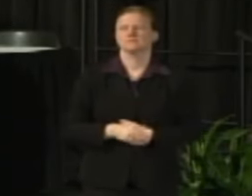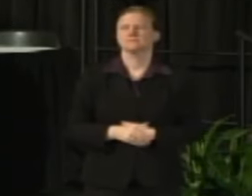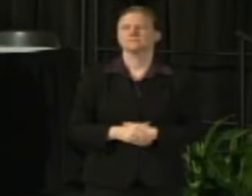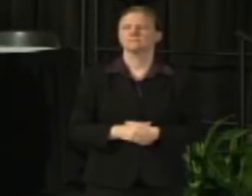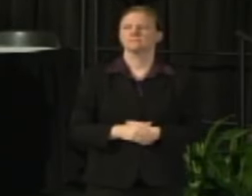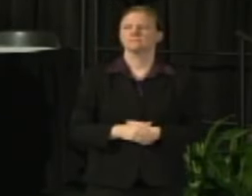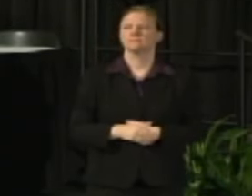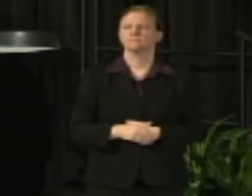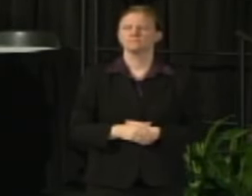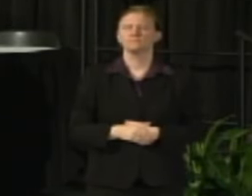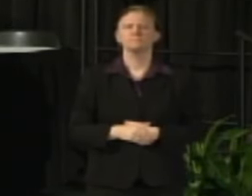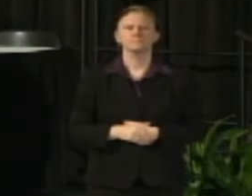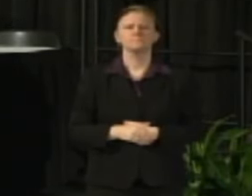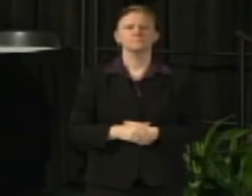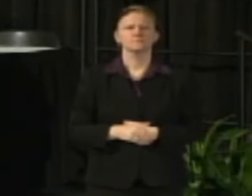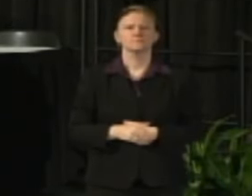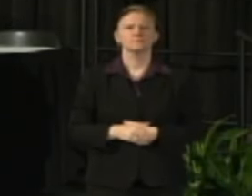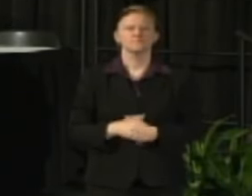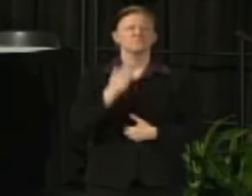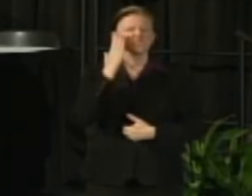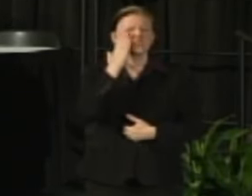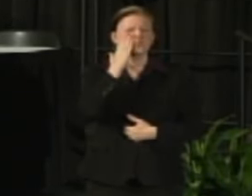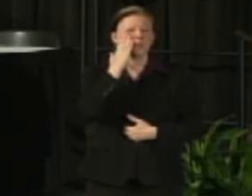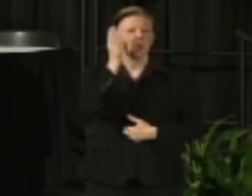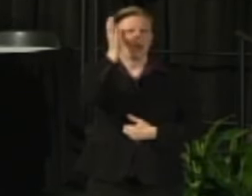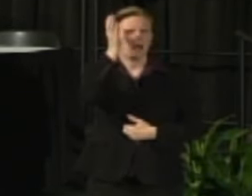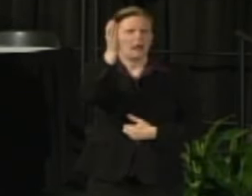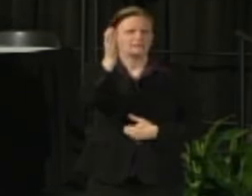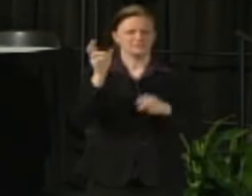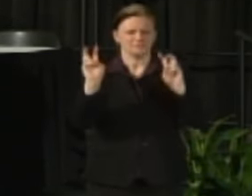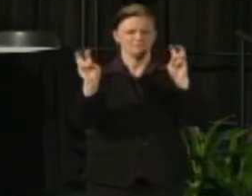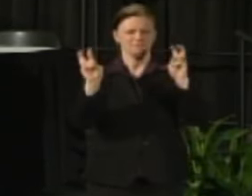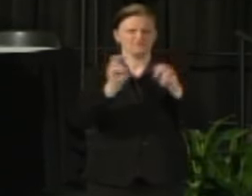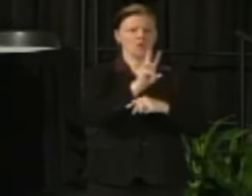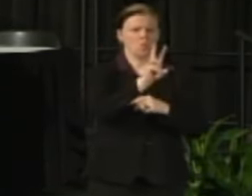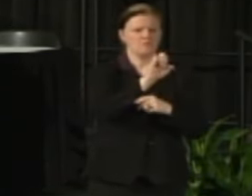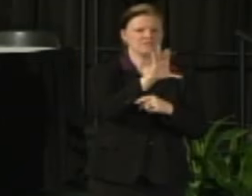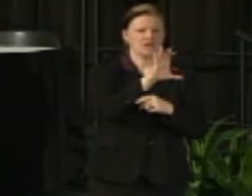You're all familiar with the Wisconsin Idea and some of the elements and the news surrounding that.